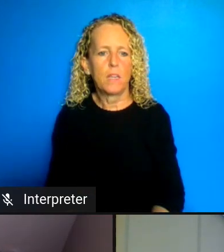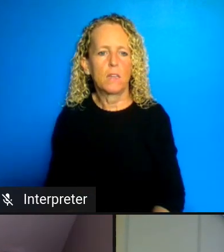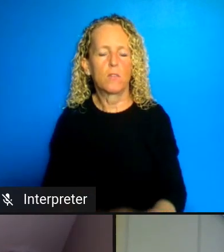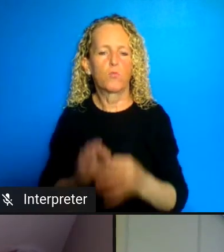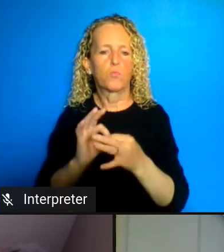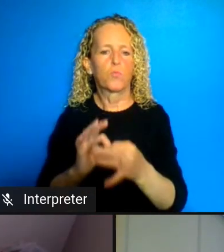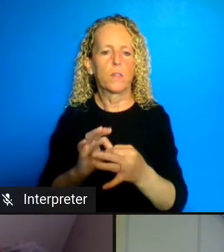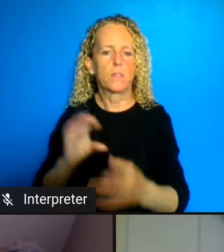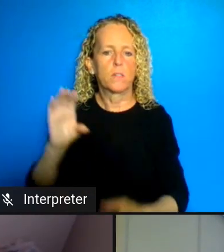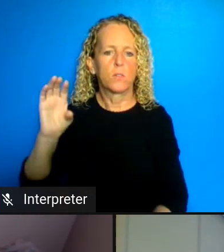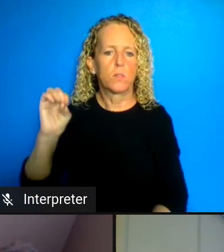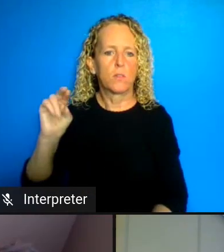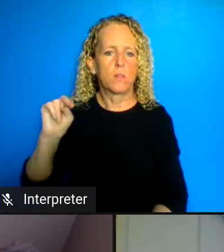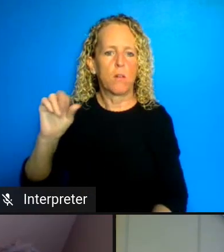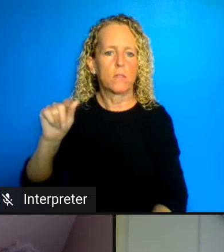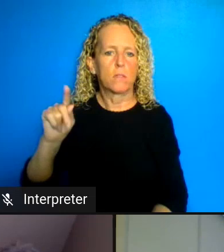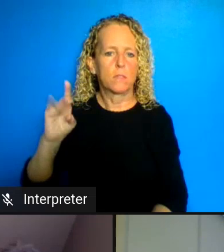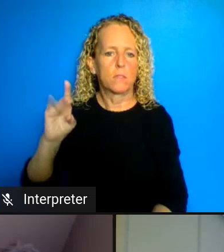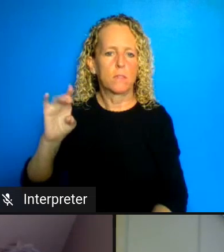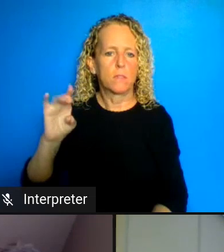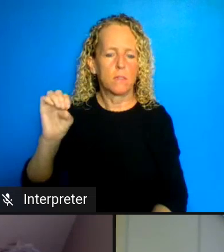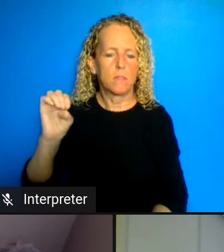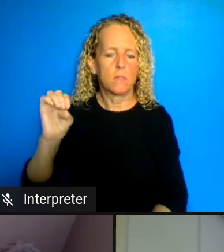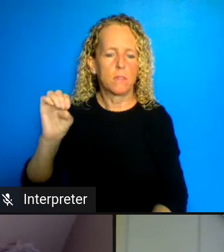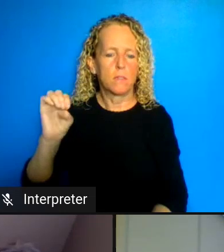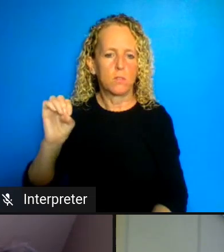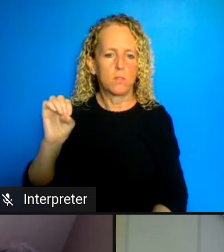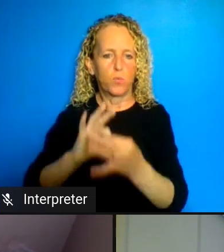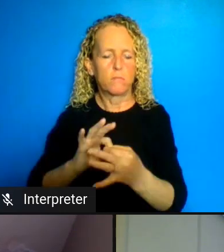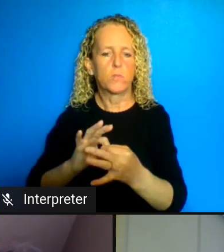vulnerabilities of it among indigenous populations and your point